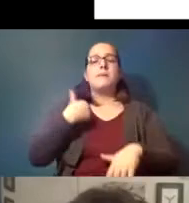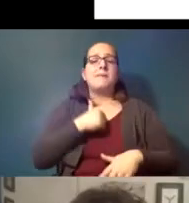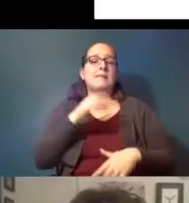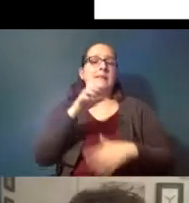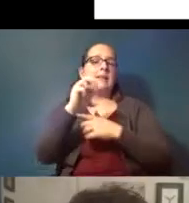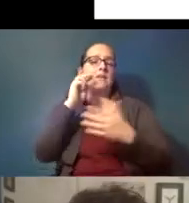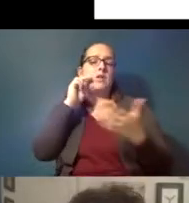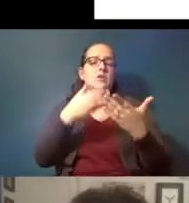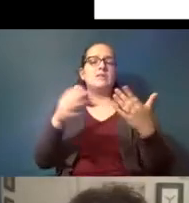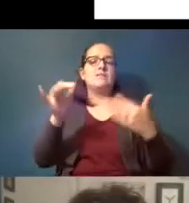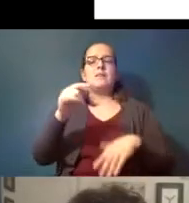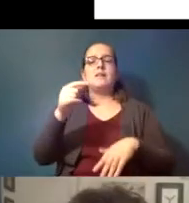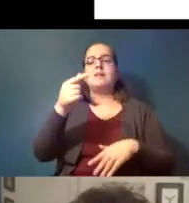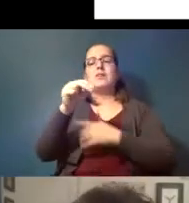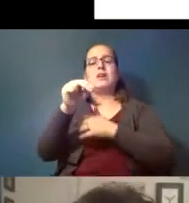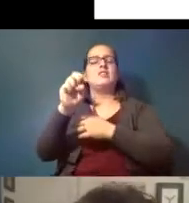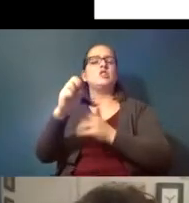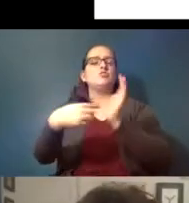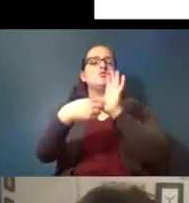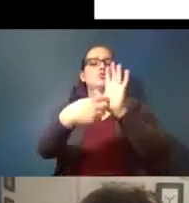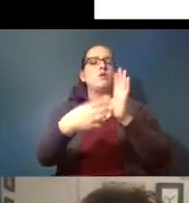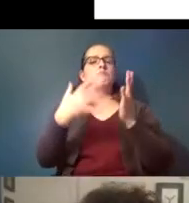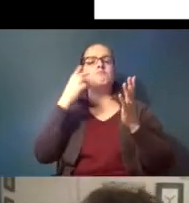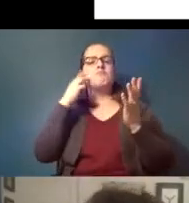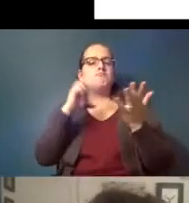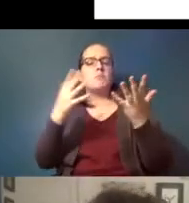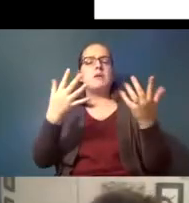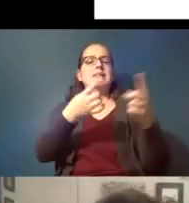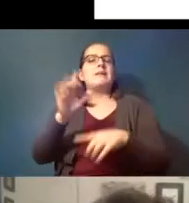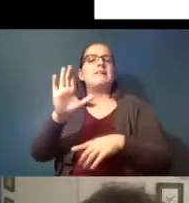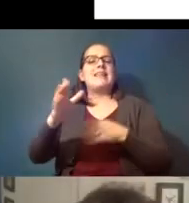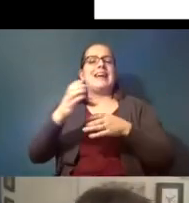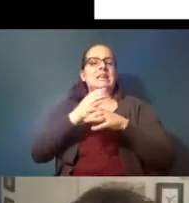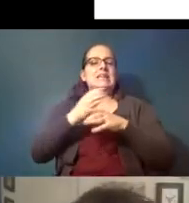like gene expression look at what's happening in their cells that the the amount of research